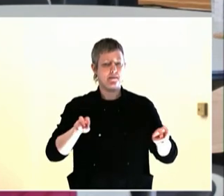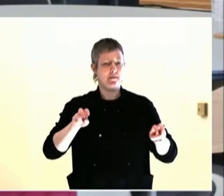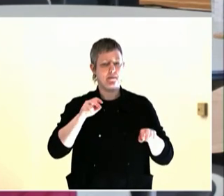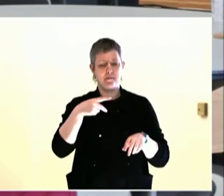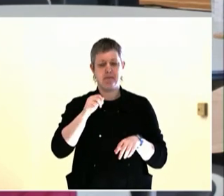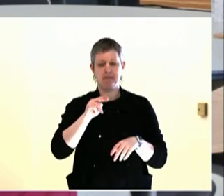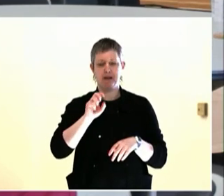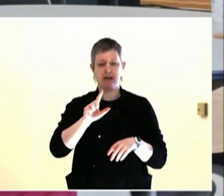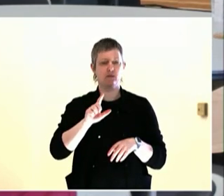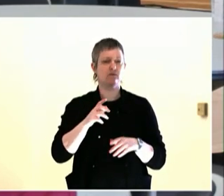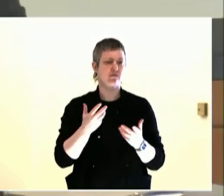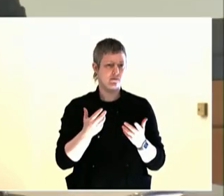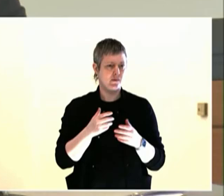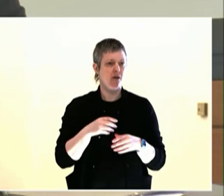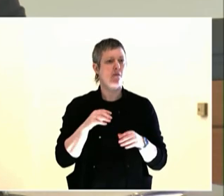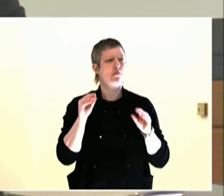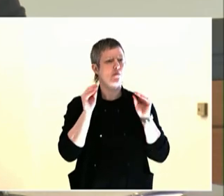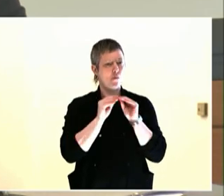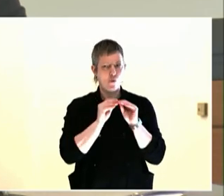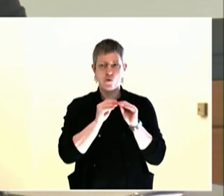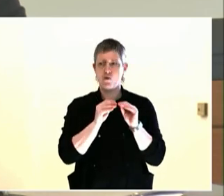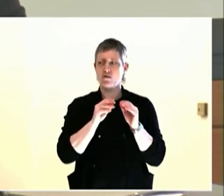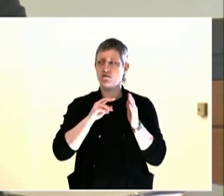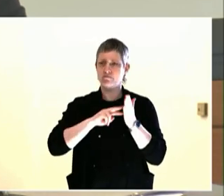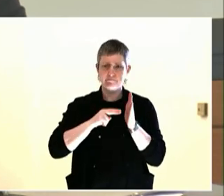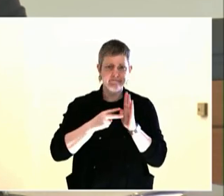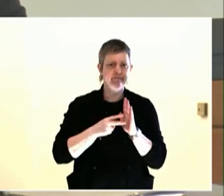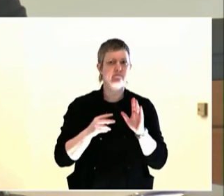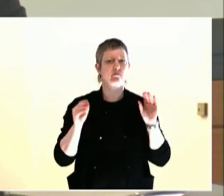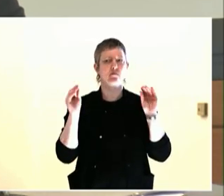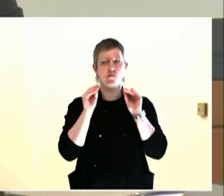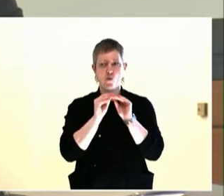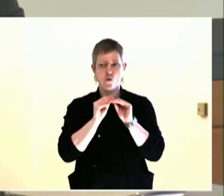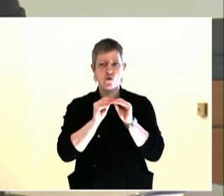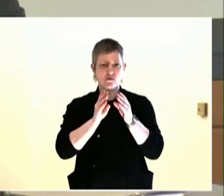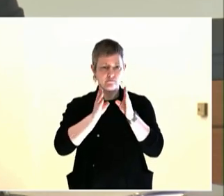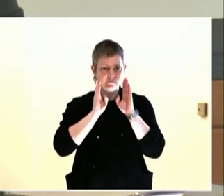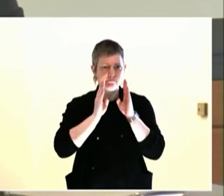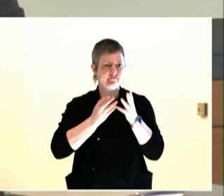community-committed individuals that are representative of